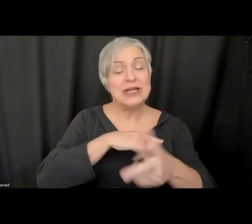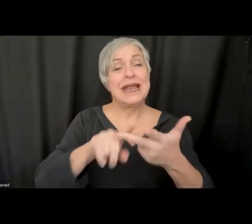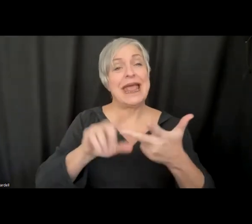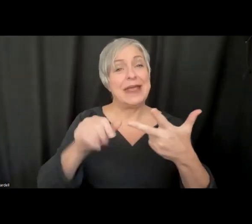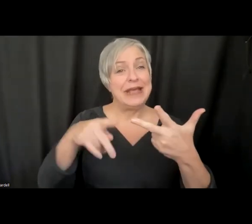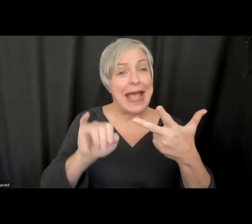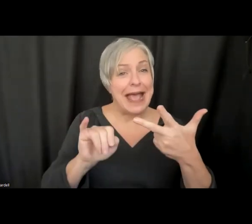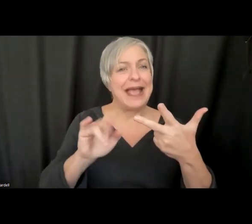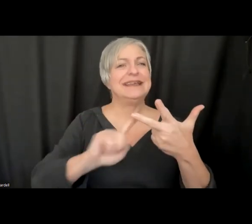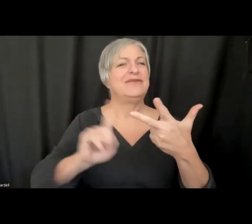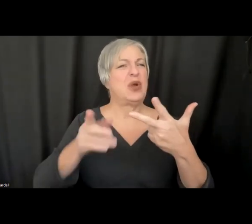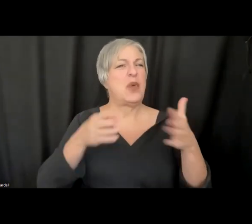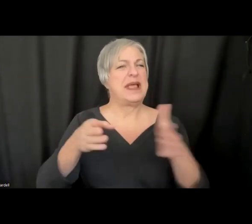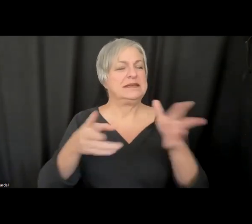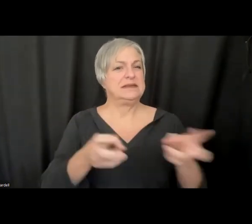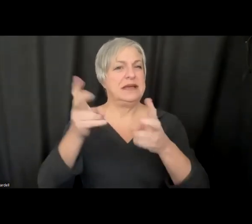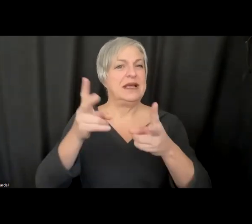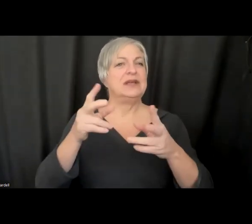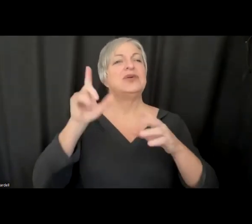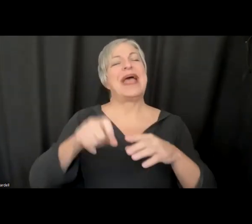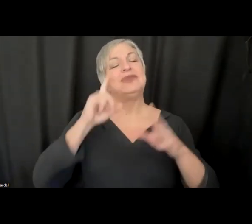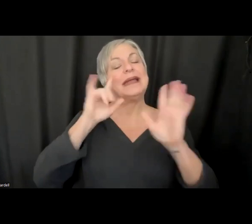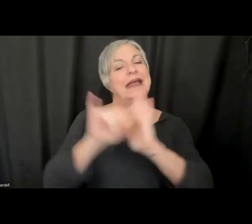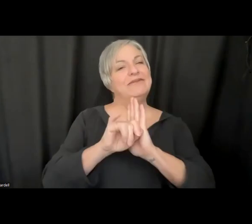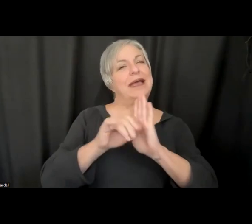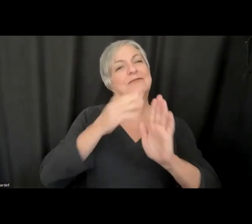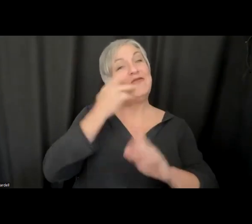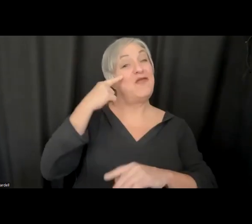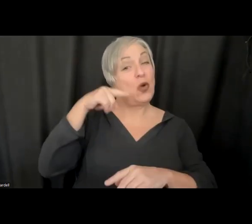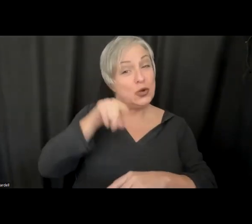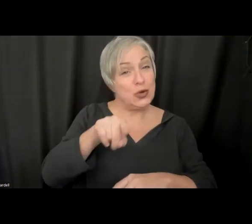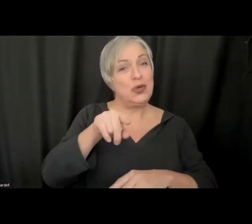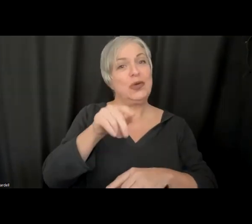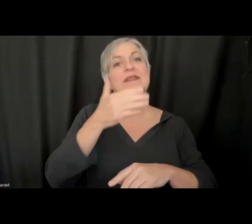things to figure out is the most seamless workflow to enable